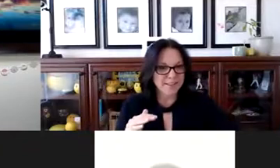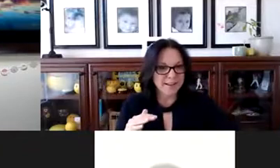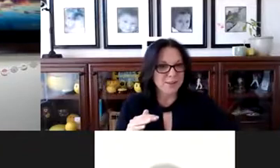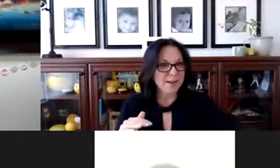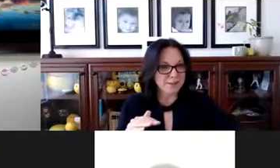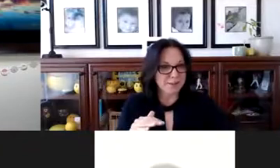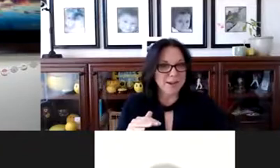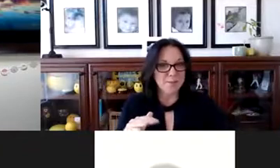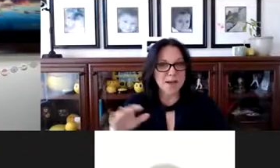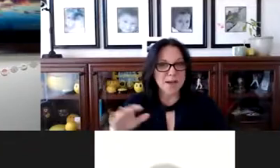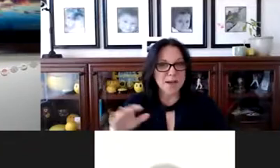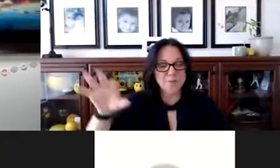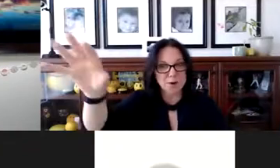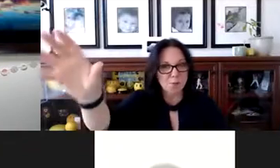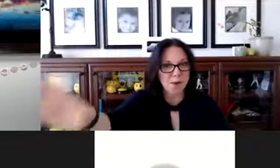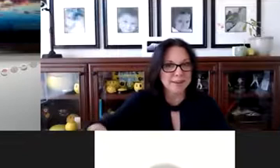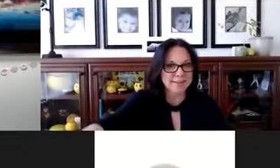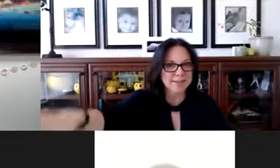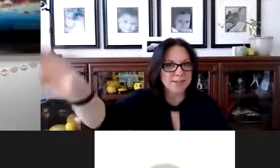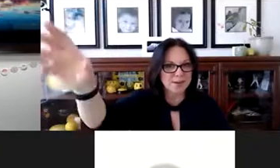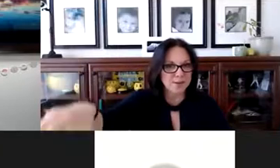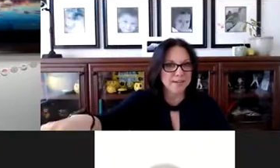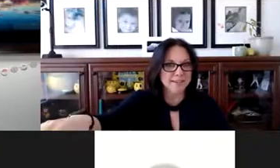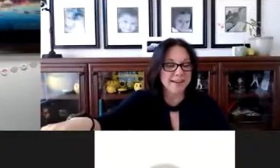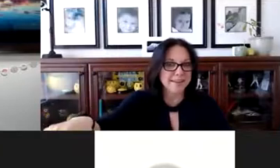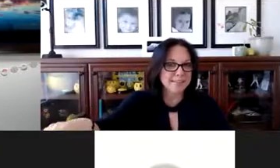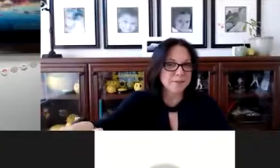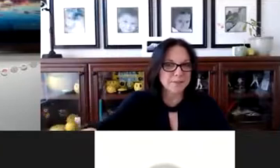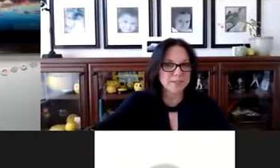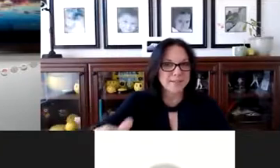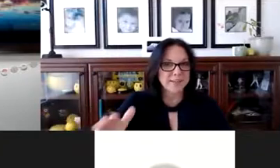the transcript down at the bottom or I'll run it along the right side and sometimes I'll save it,